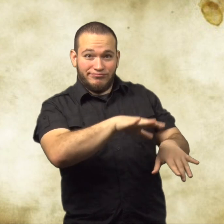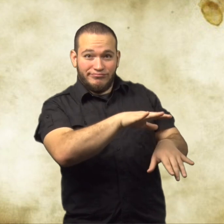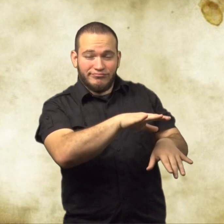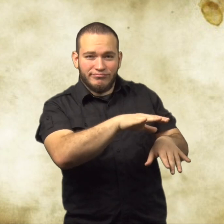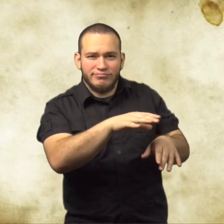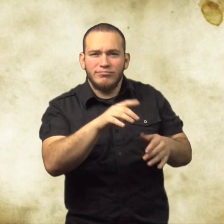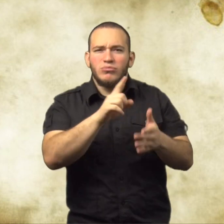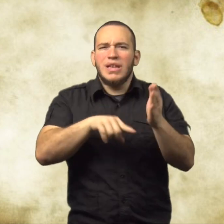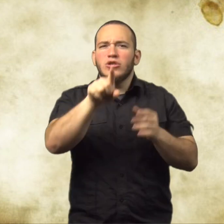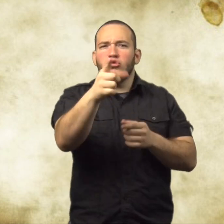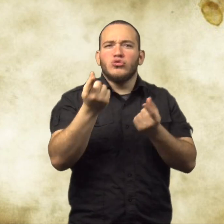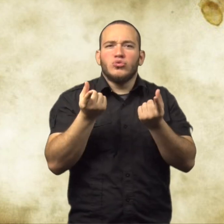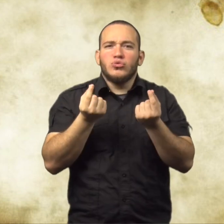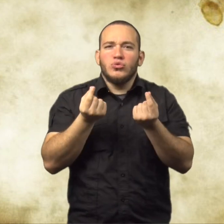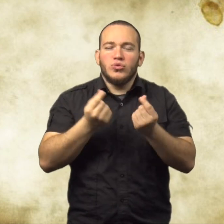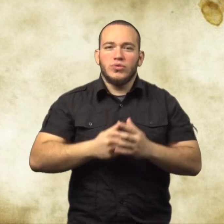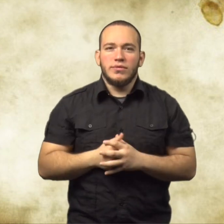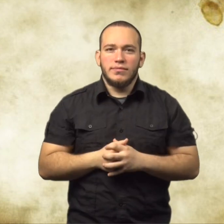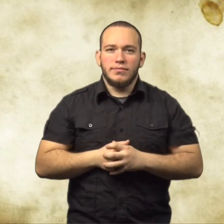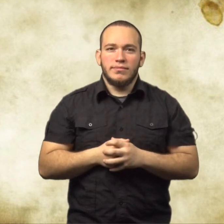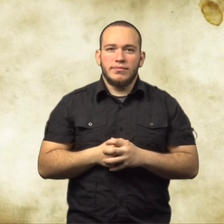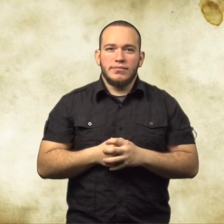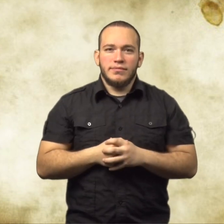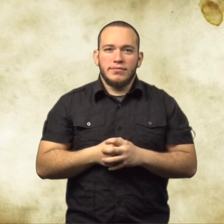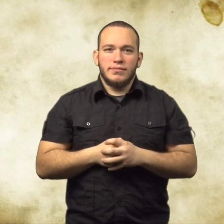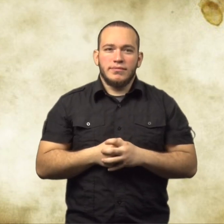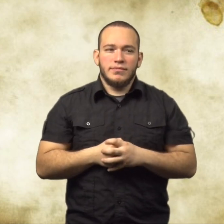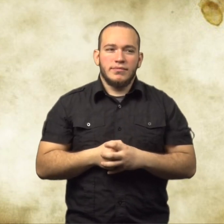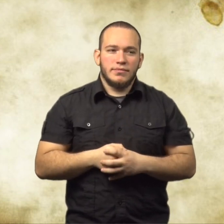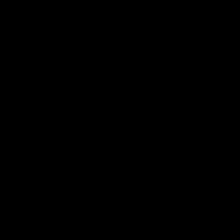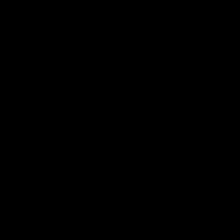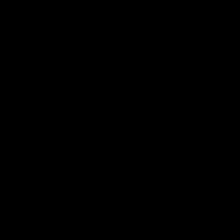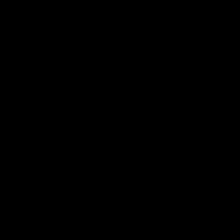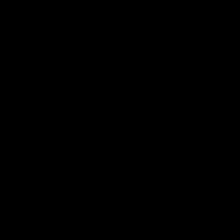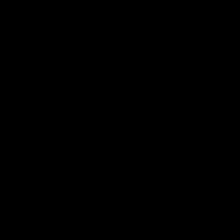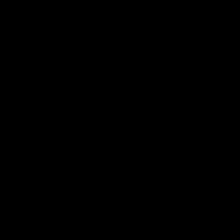Have you ever seen kids make fun of other kids? If so, what would you do?